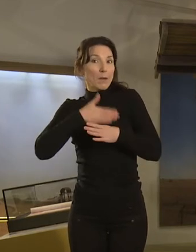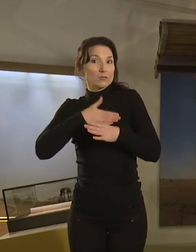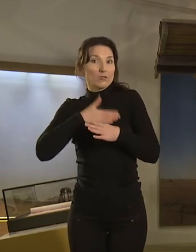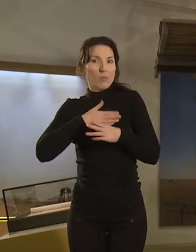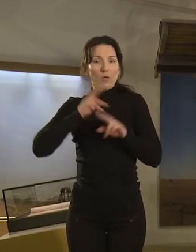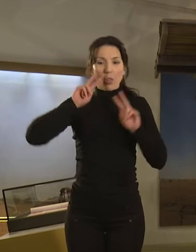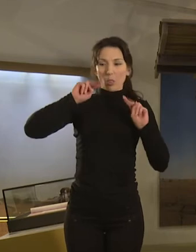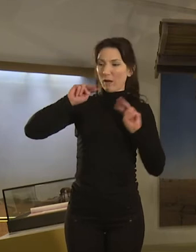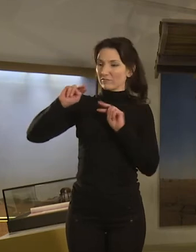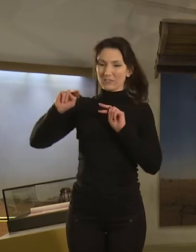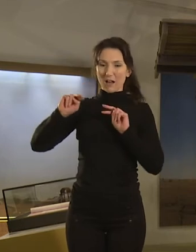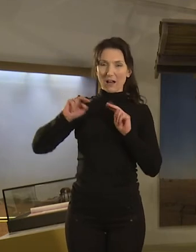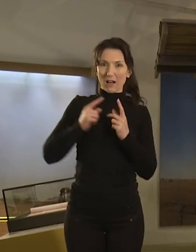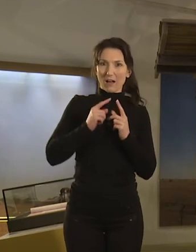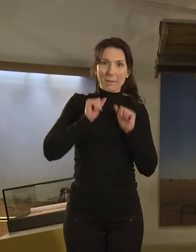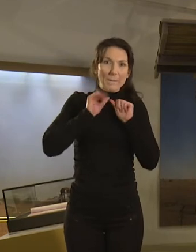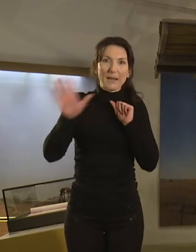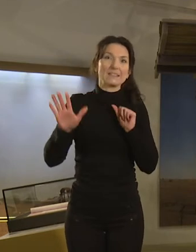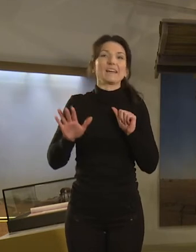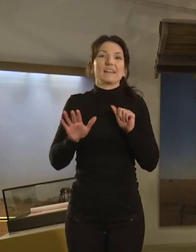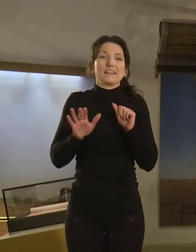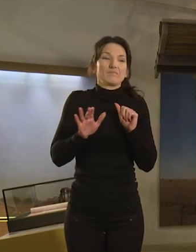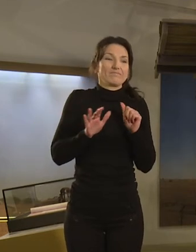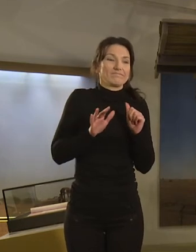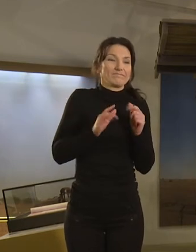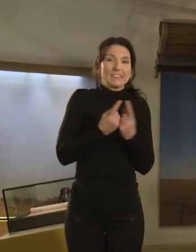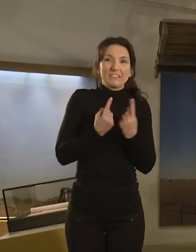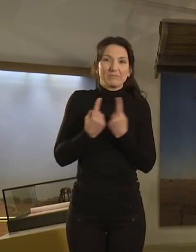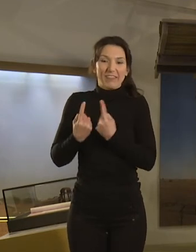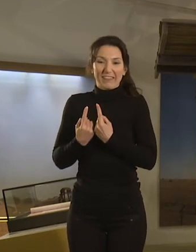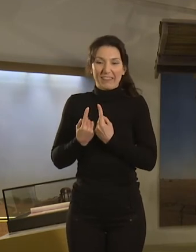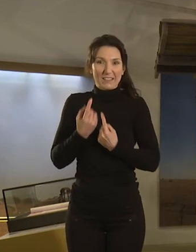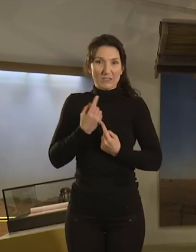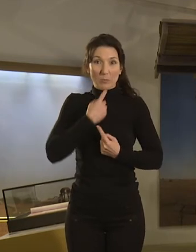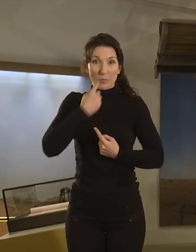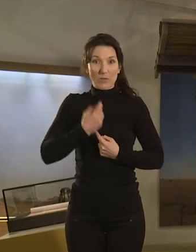look after the incredible objects that the Museum holds and displays. And I’m